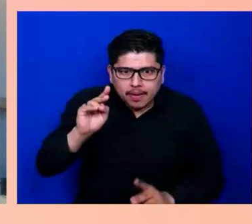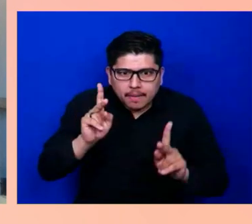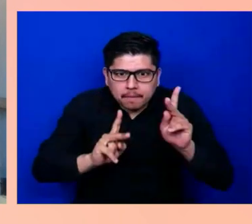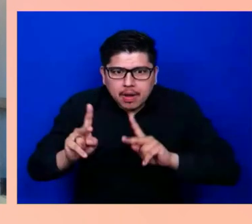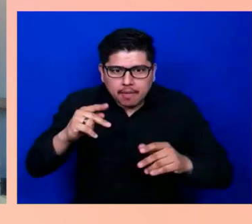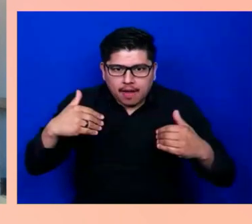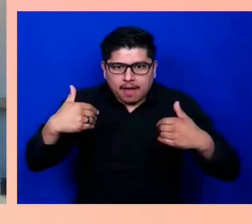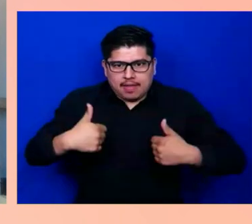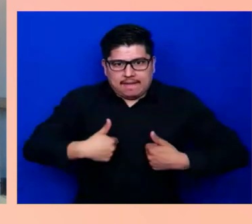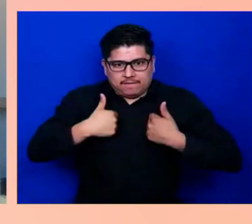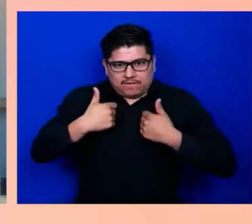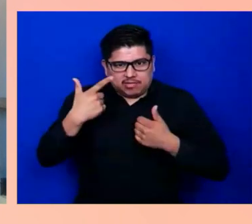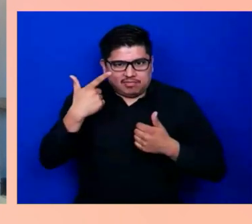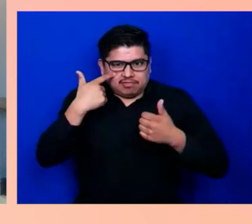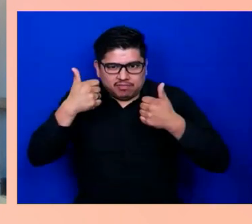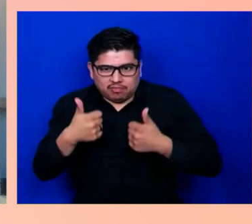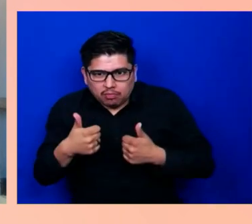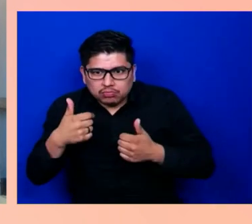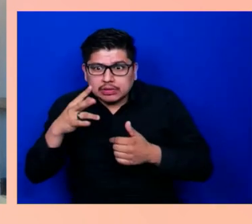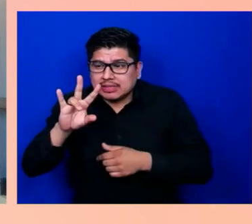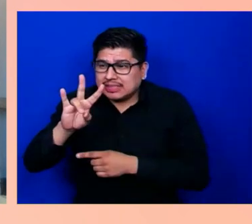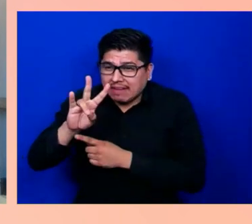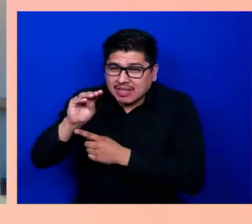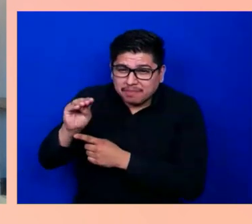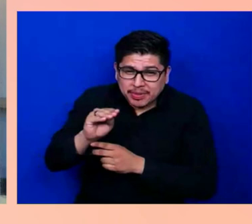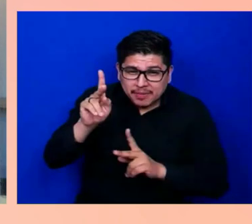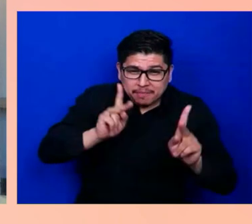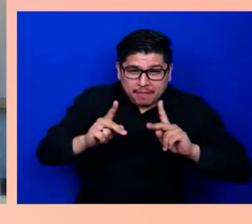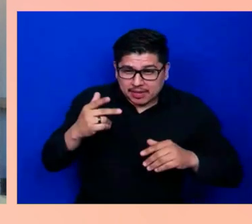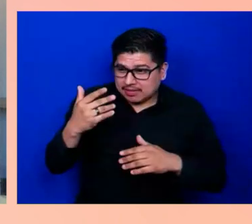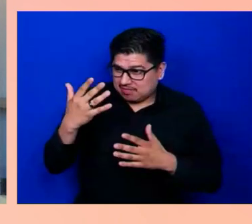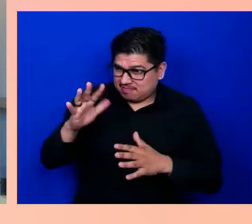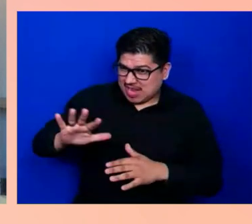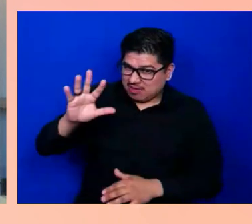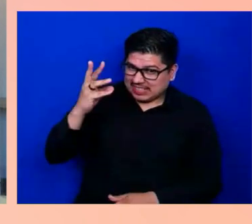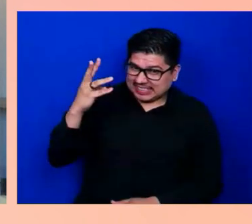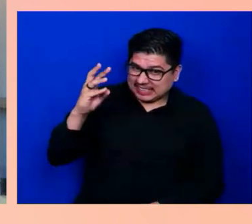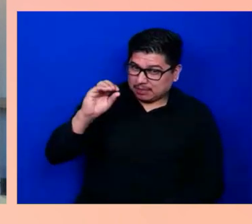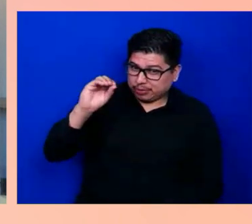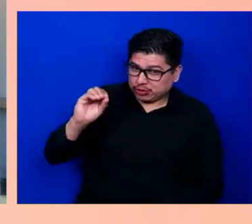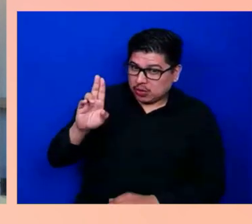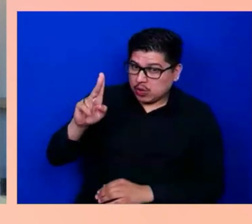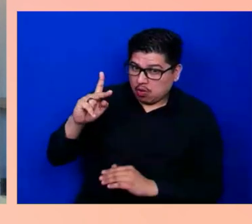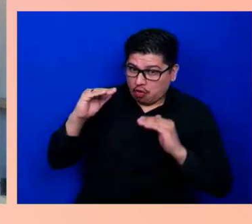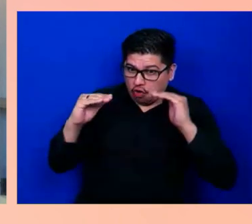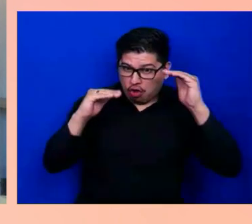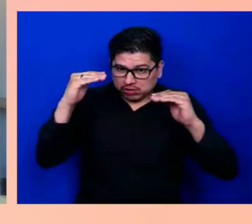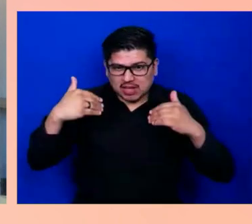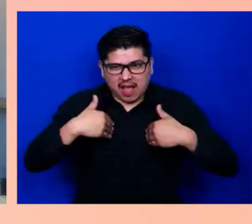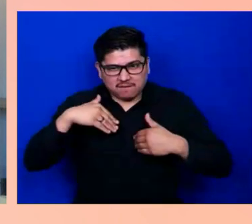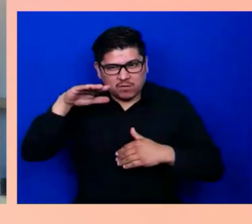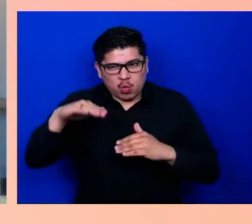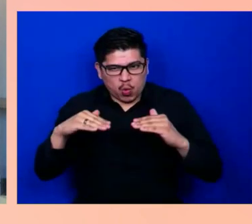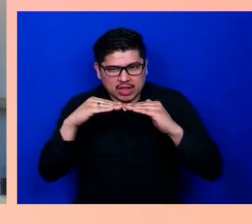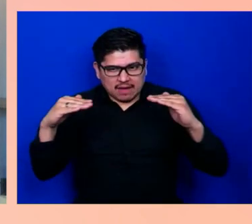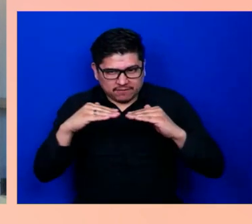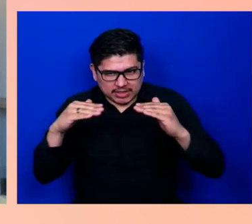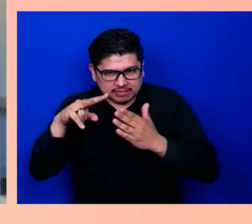UK adults, have got low levels of literacy. There's a sizable population here struggling with accessing healthcare correctly.